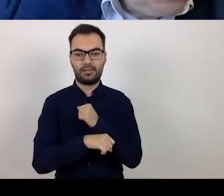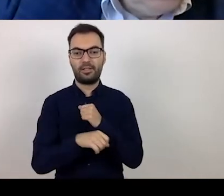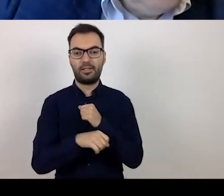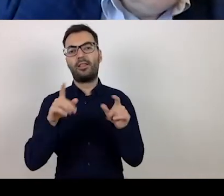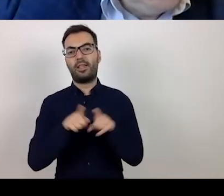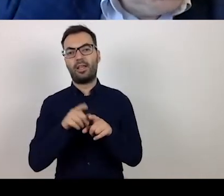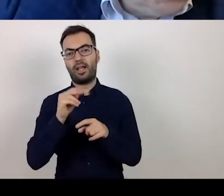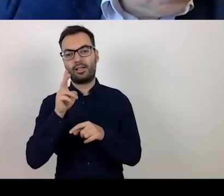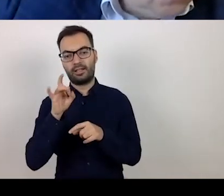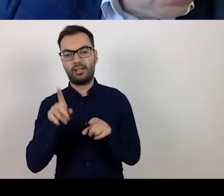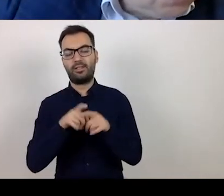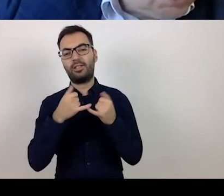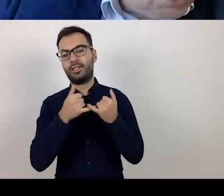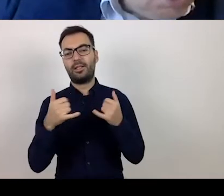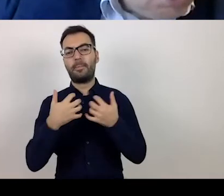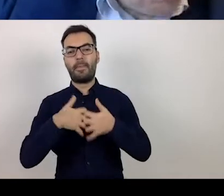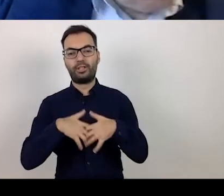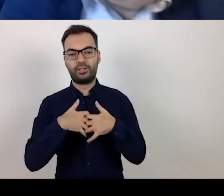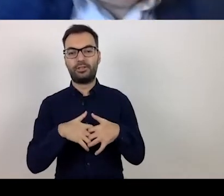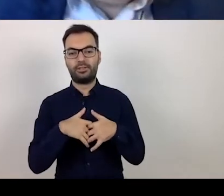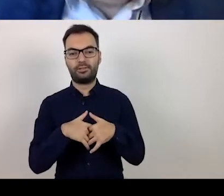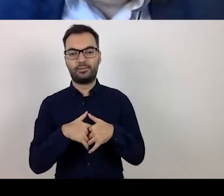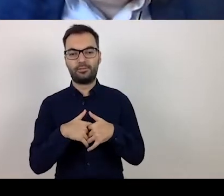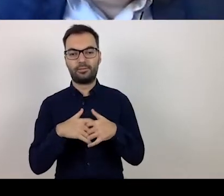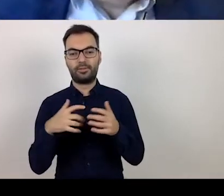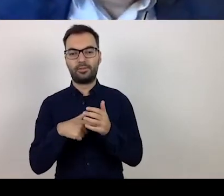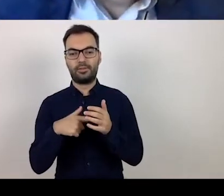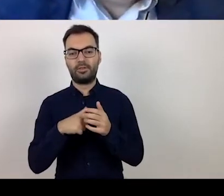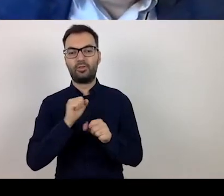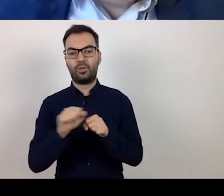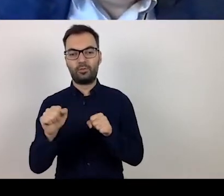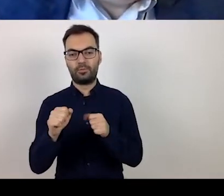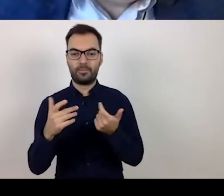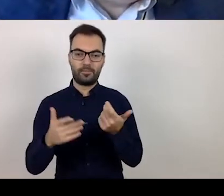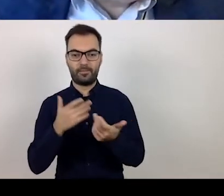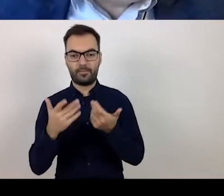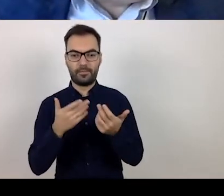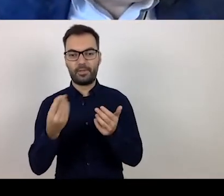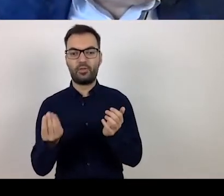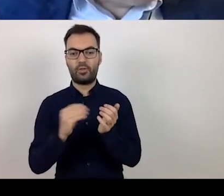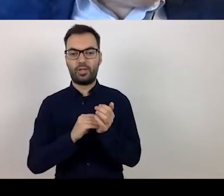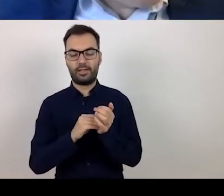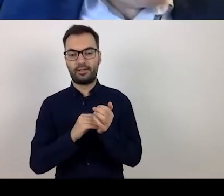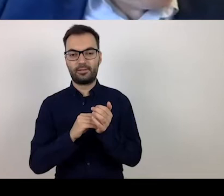and other equipment which was an additional element